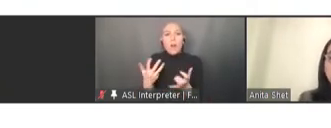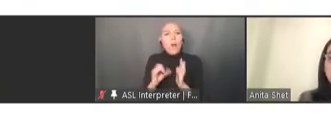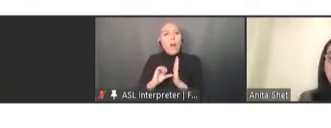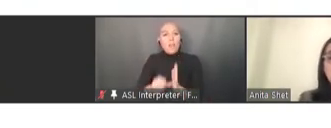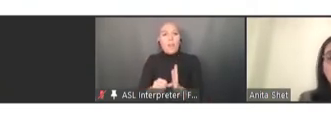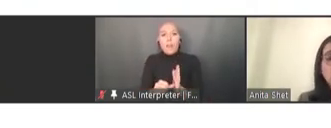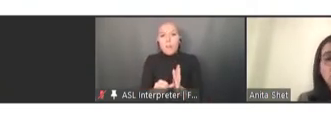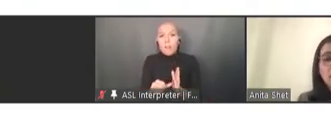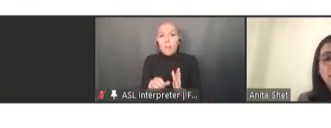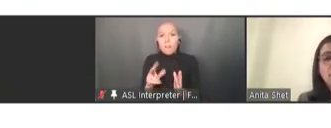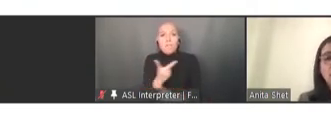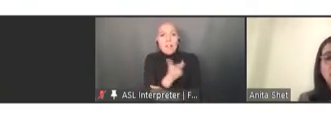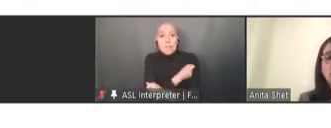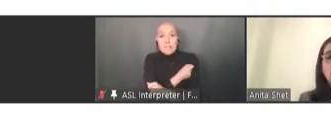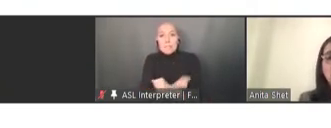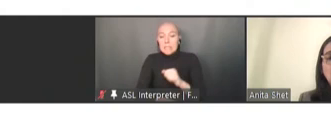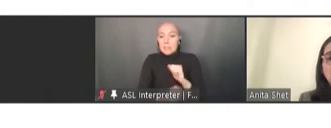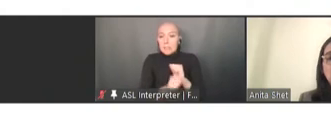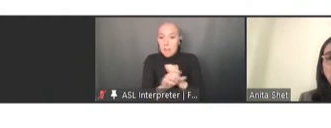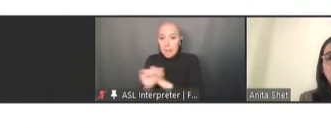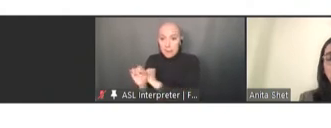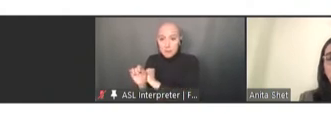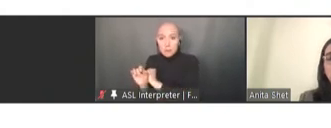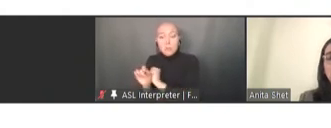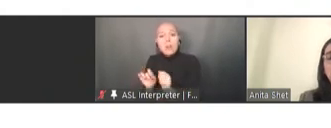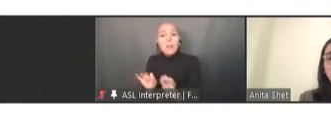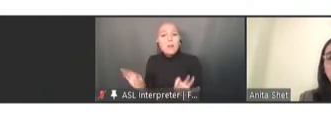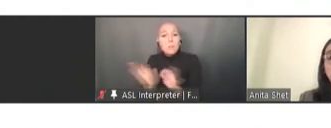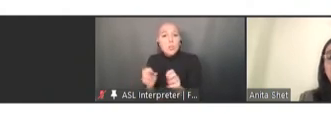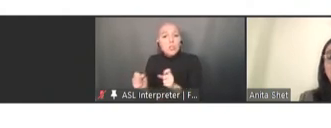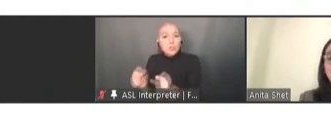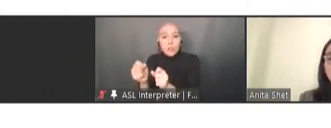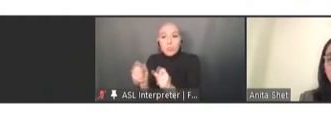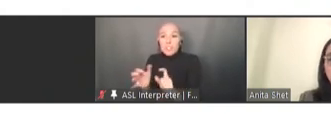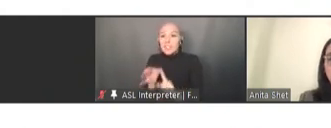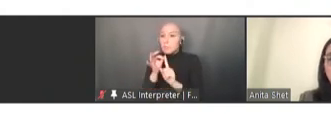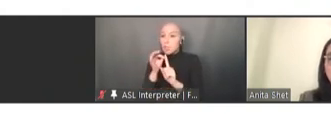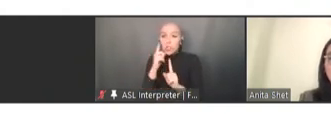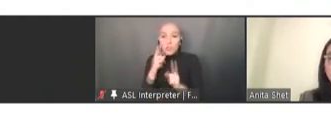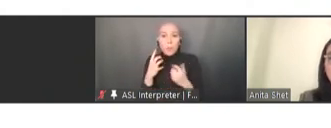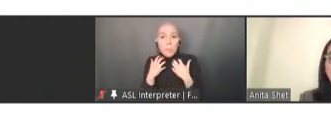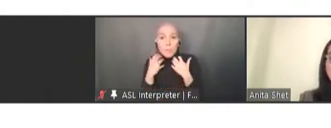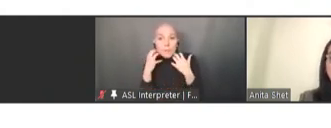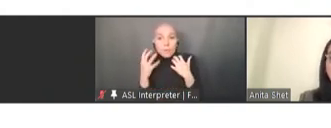an important strategy, especially for vaccines such as measles and polio, where filling in